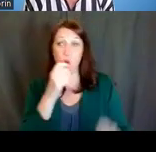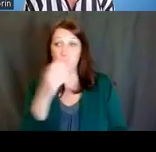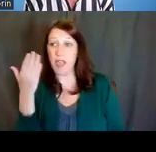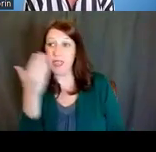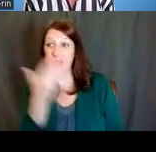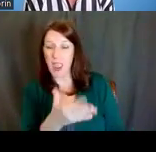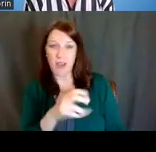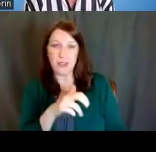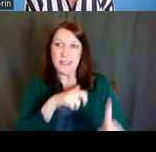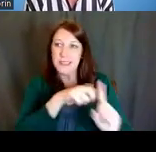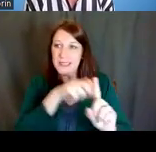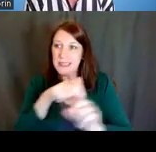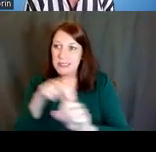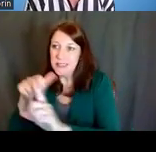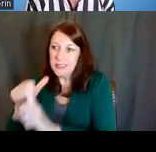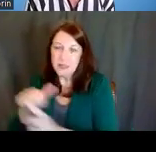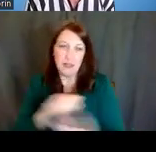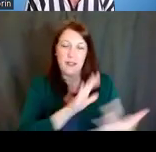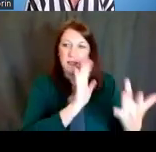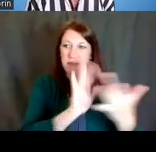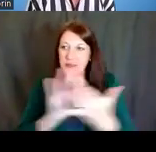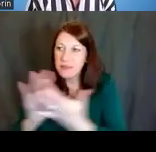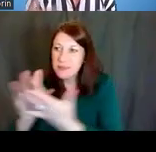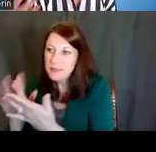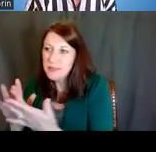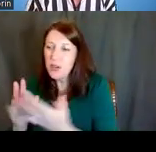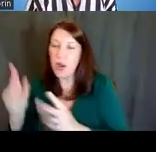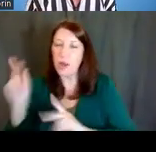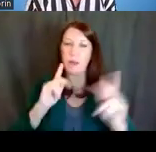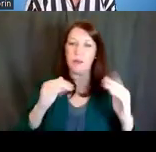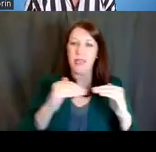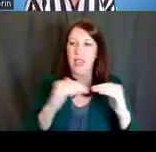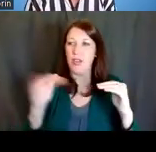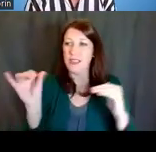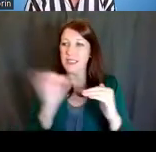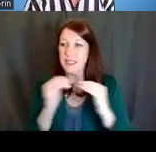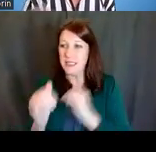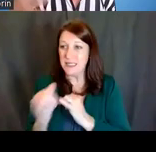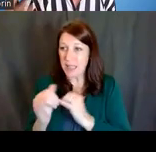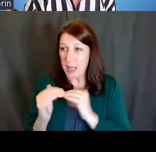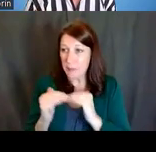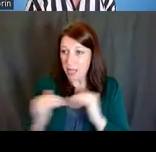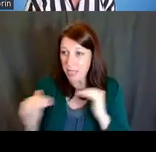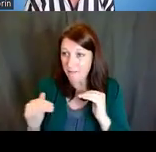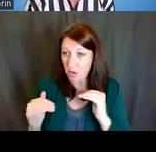and finding people who are at similar levels, or maybe that next level, so that they can get advice from them